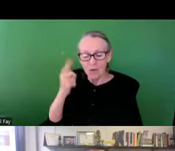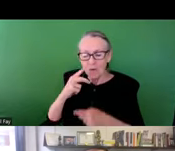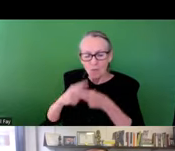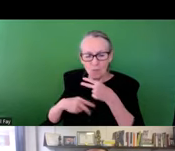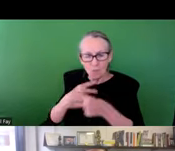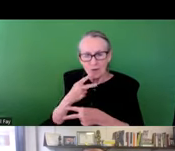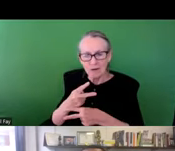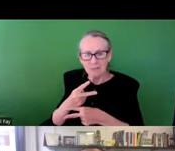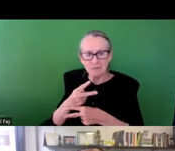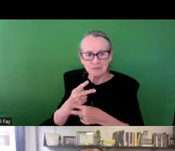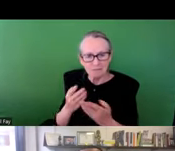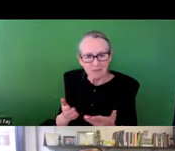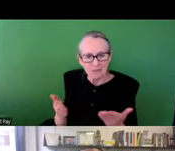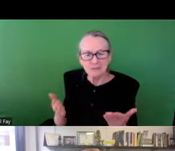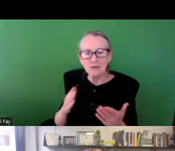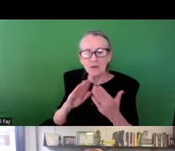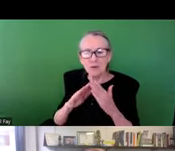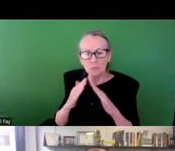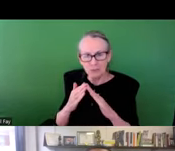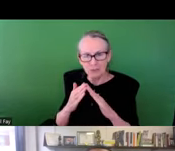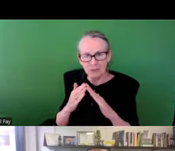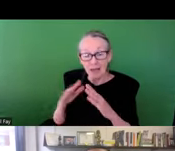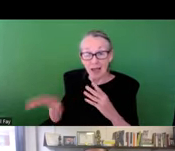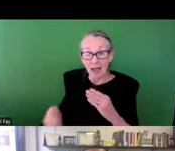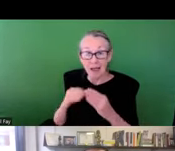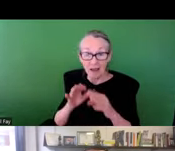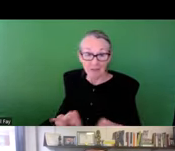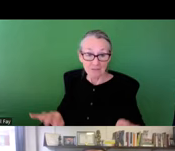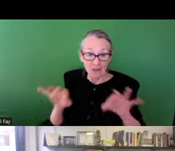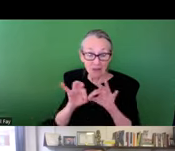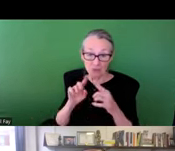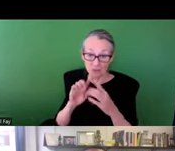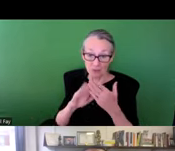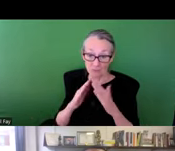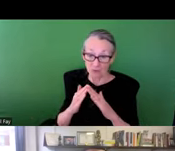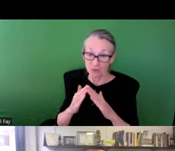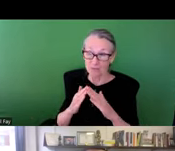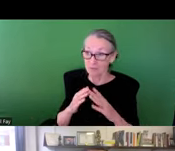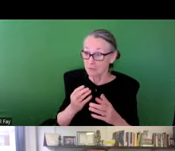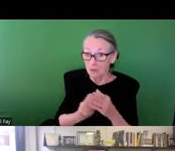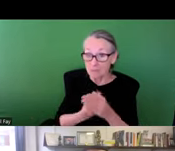brilliant in their own right. They understand what types of features